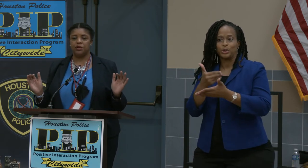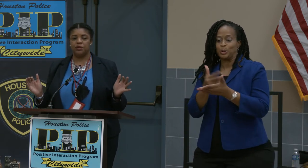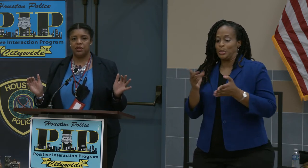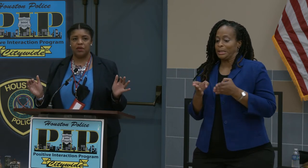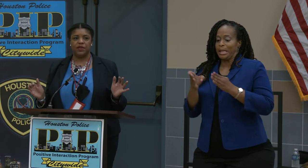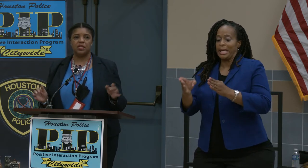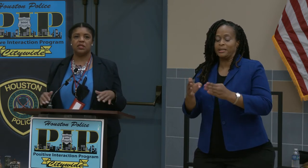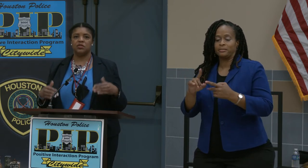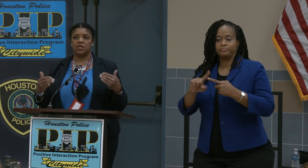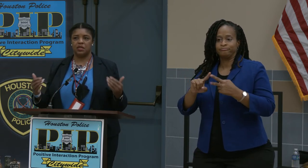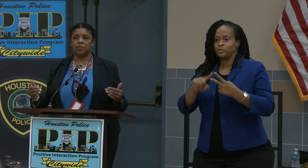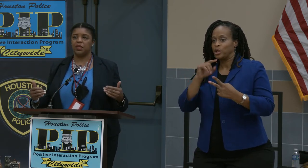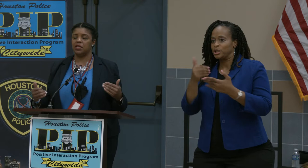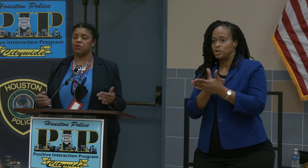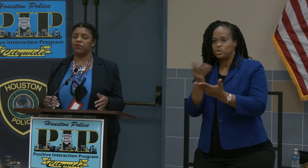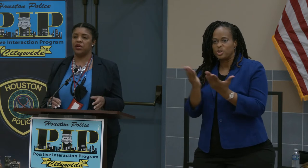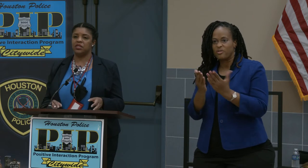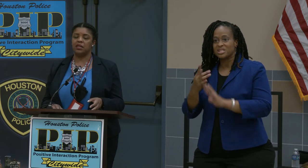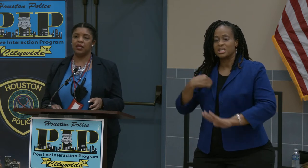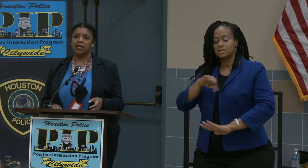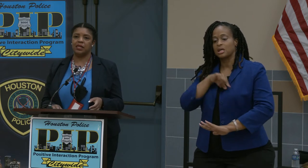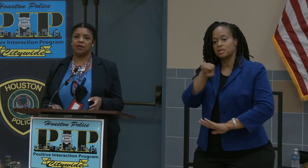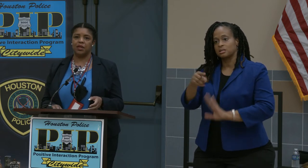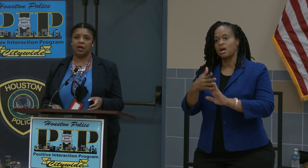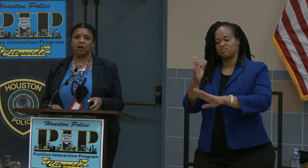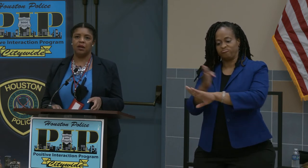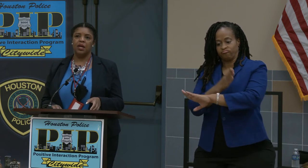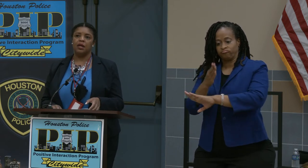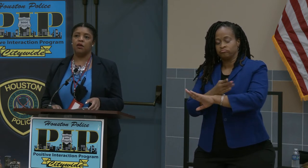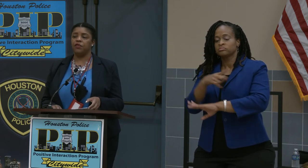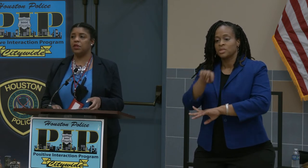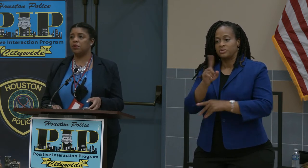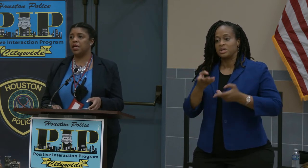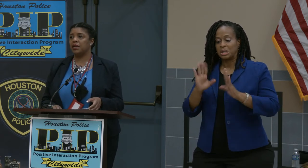new service, it's just simply us refreshing the lanes that are there and hopefully creating a